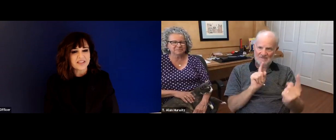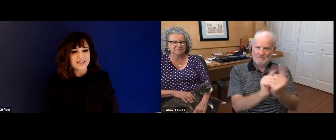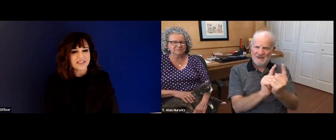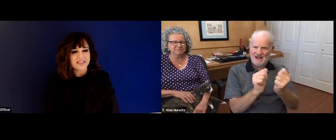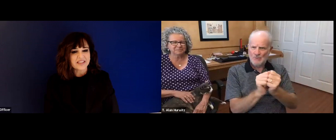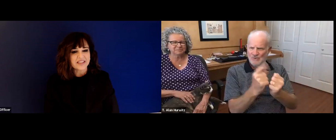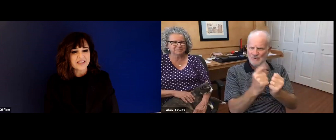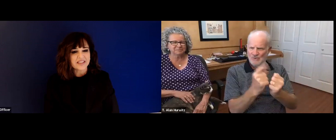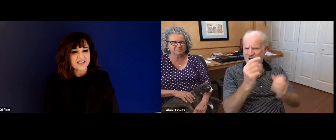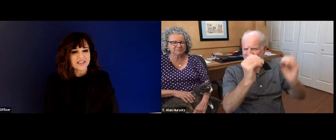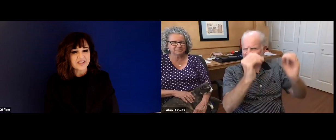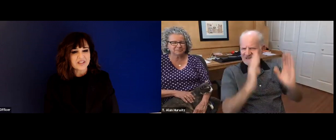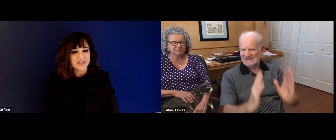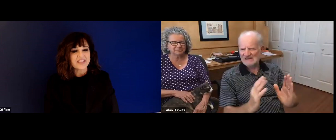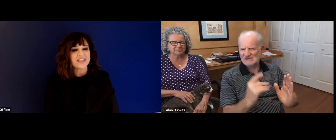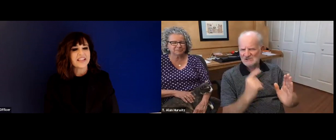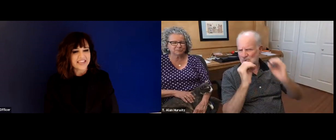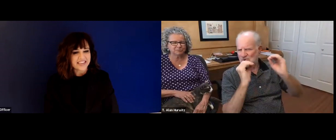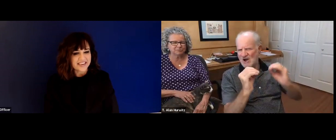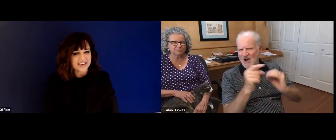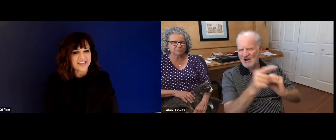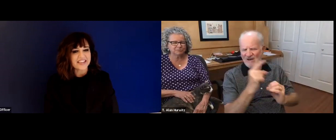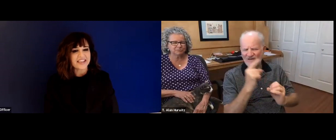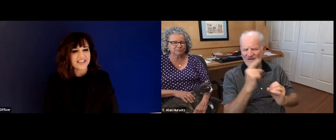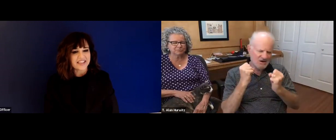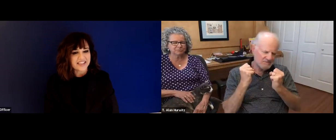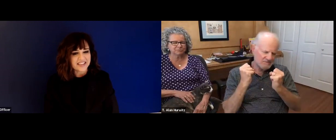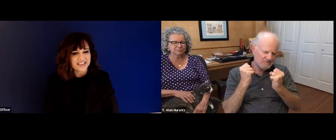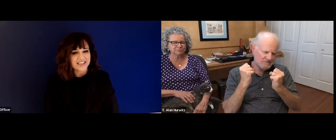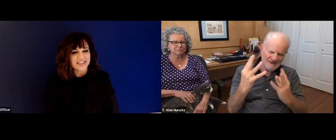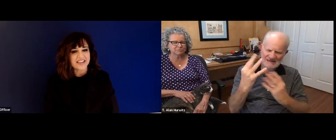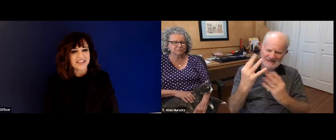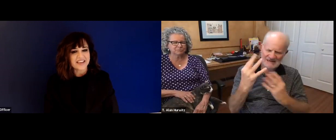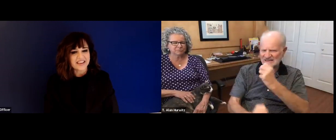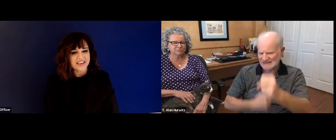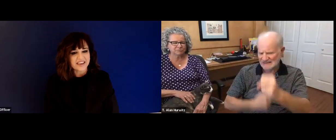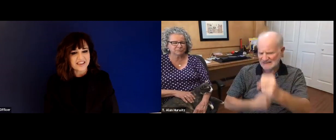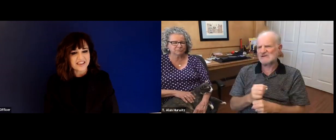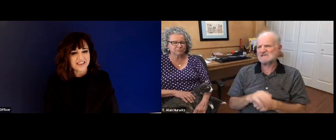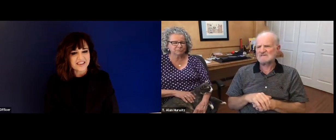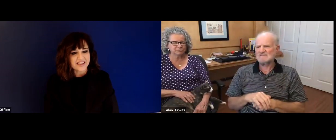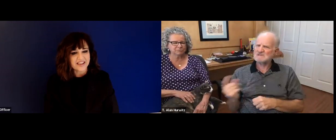desire to be in education. And so I went to the Iowa School for